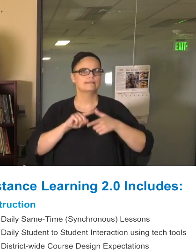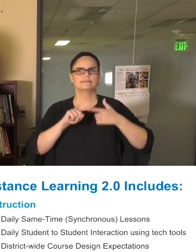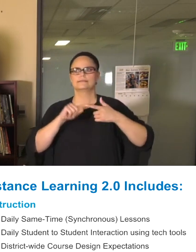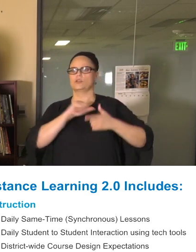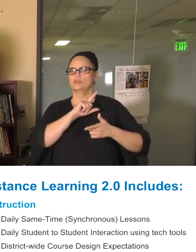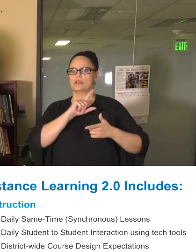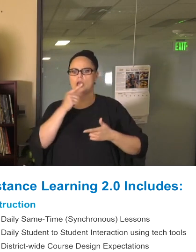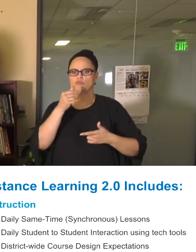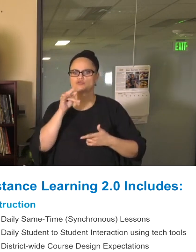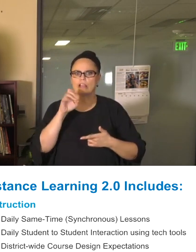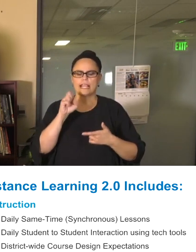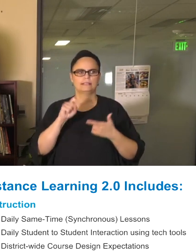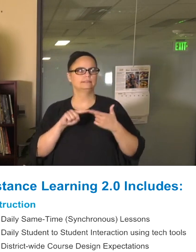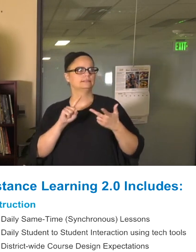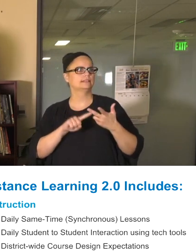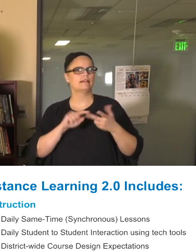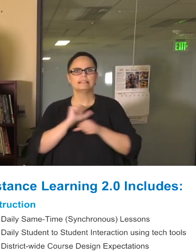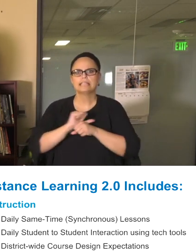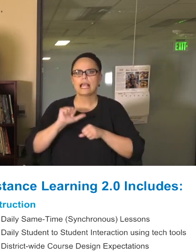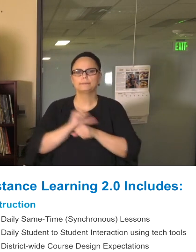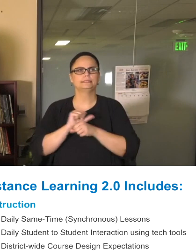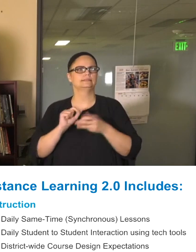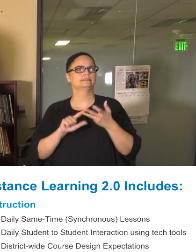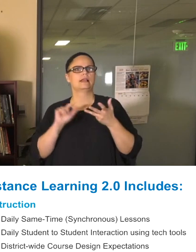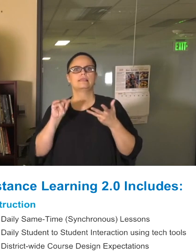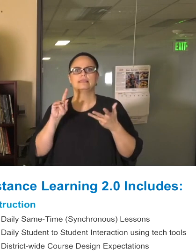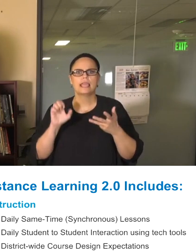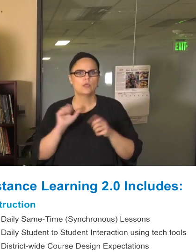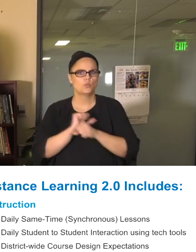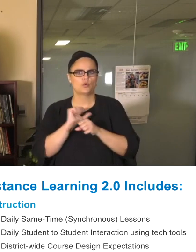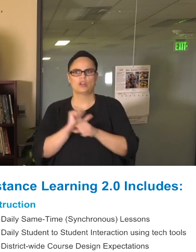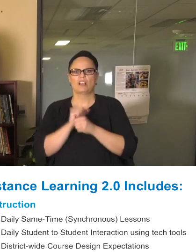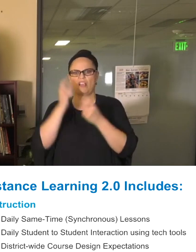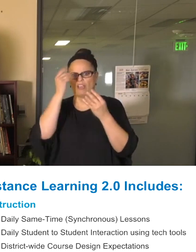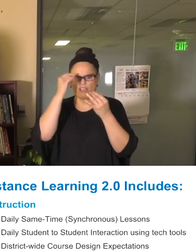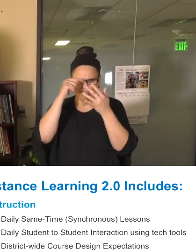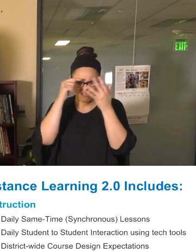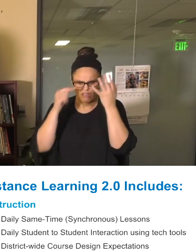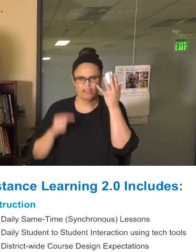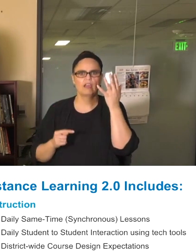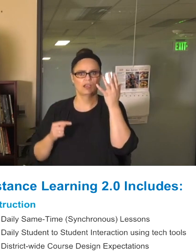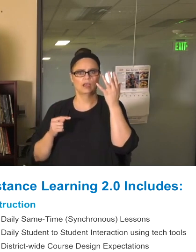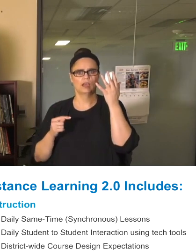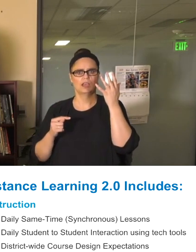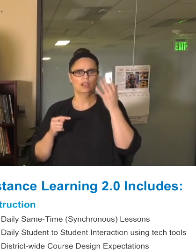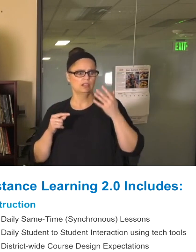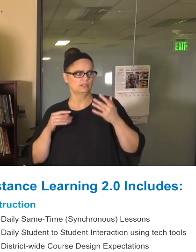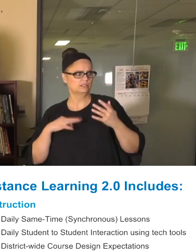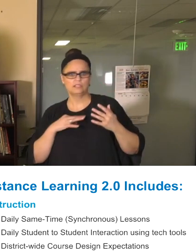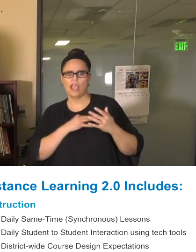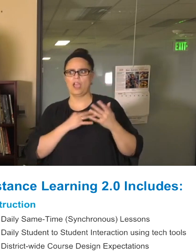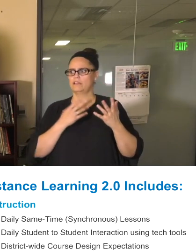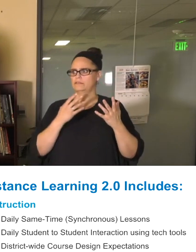work, all the things that you can think of as a teacher, as a student, as a parent, making sure that our children understand